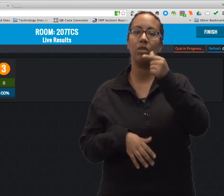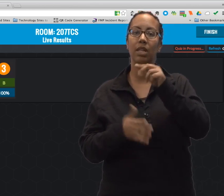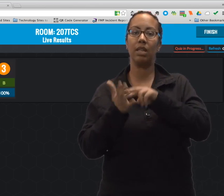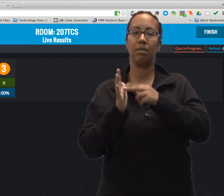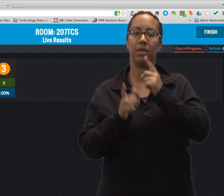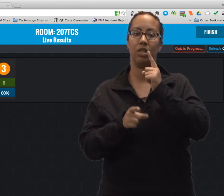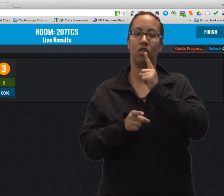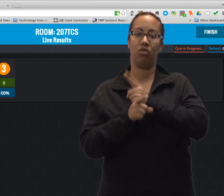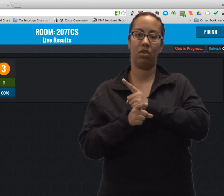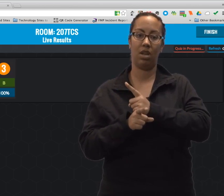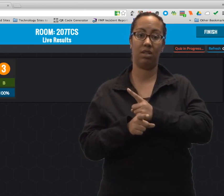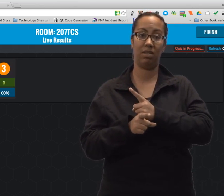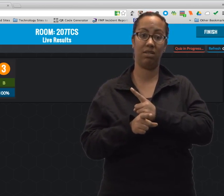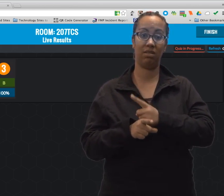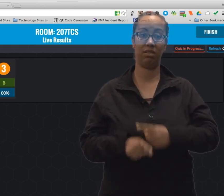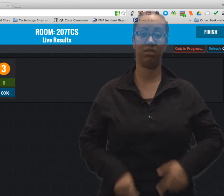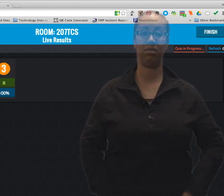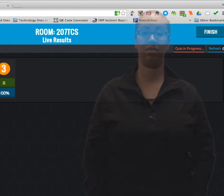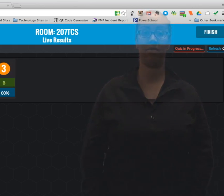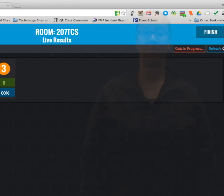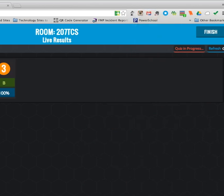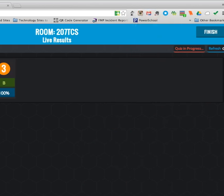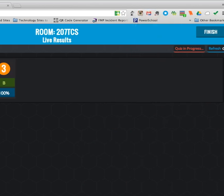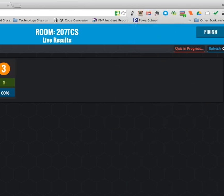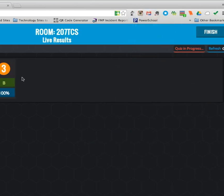If it's red, it means it was wrong, and if it's green it was right.